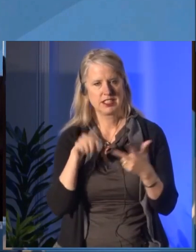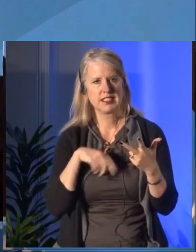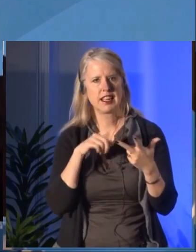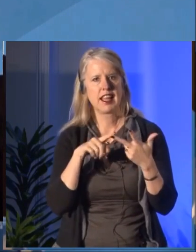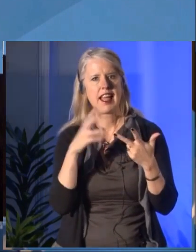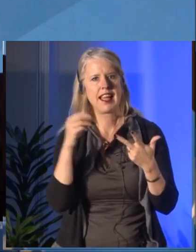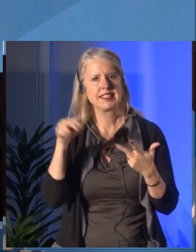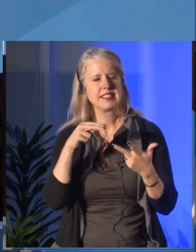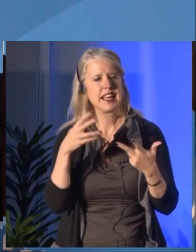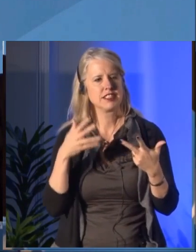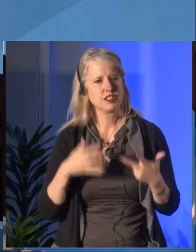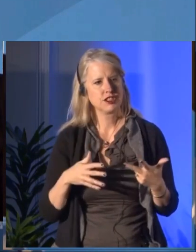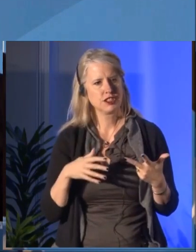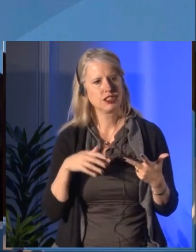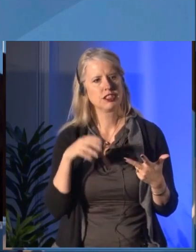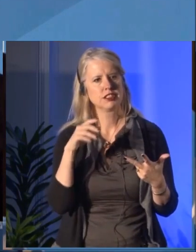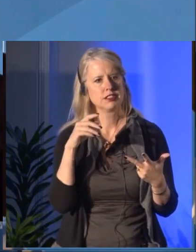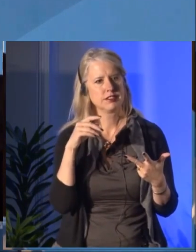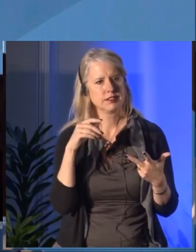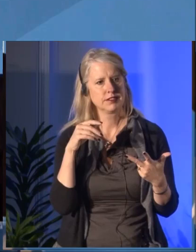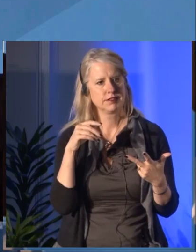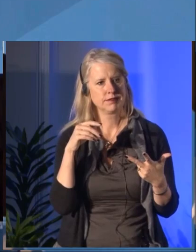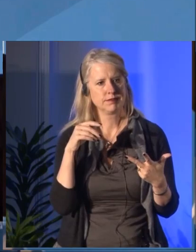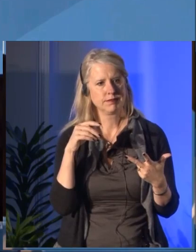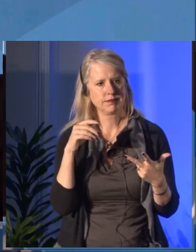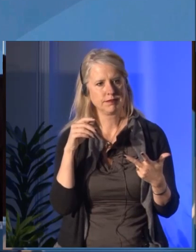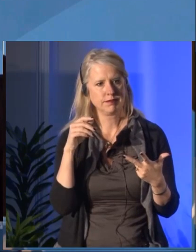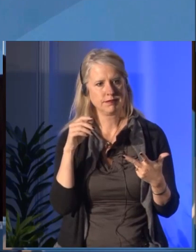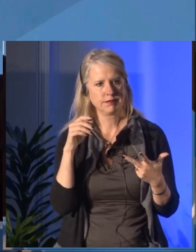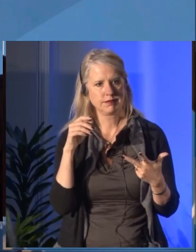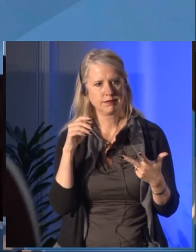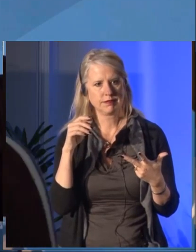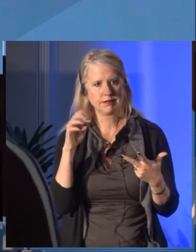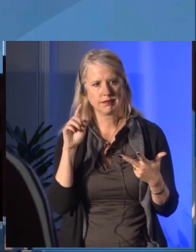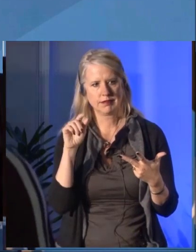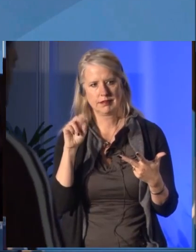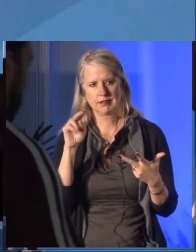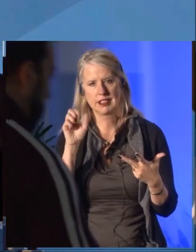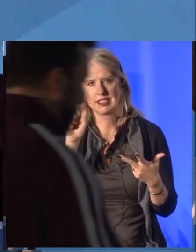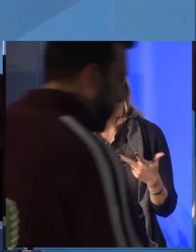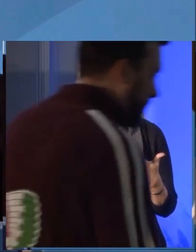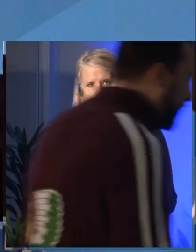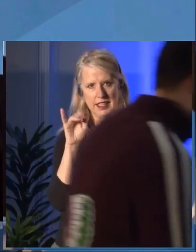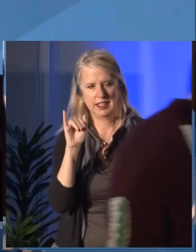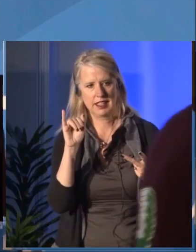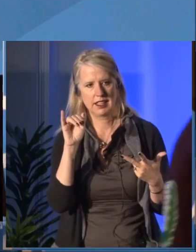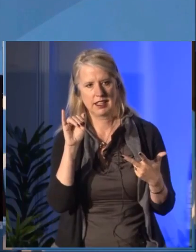[ French Language Being Spoken ] After the speeches we'll have a question period.